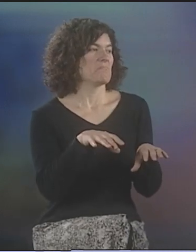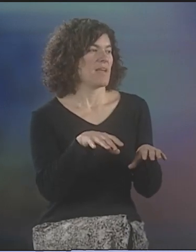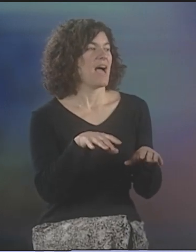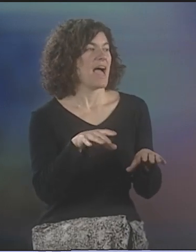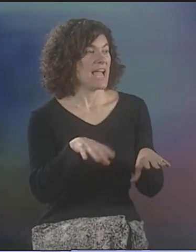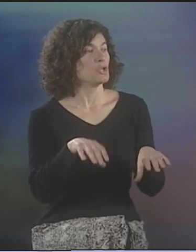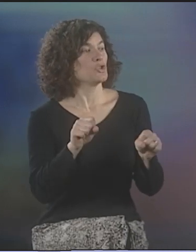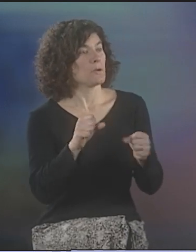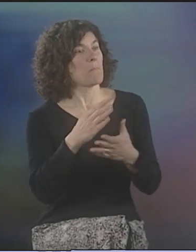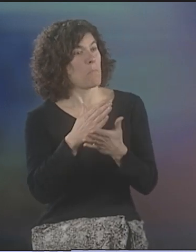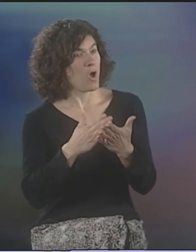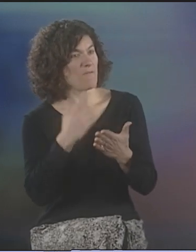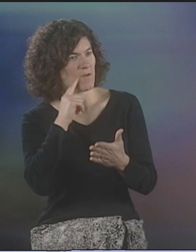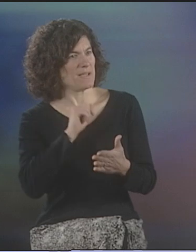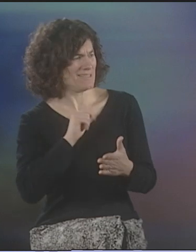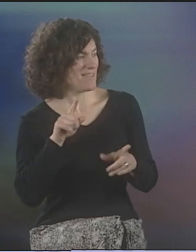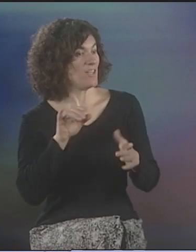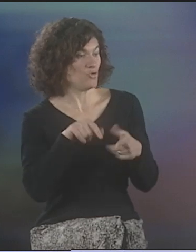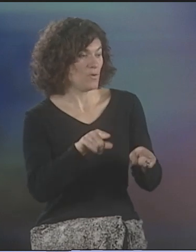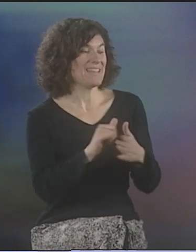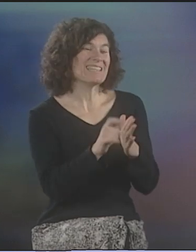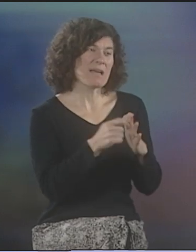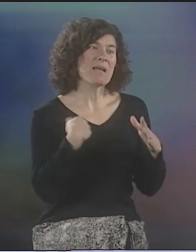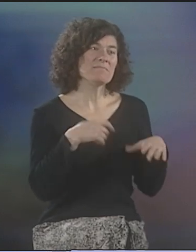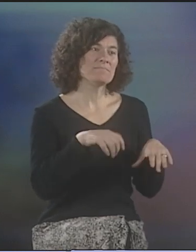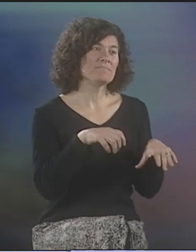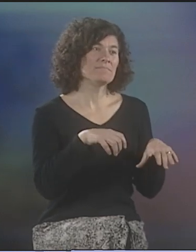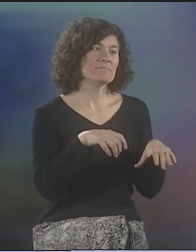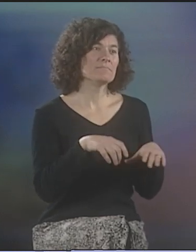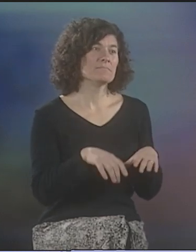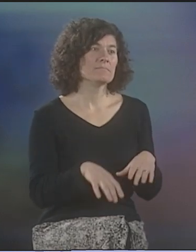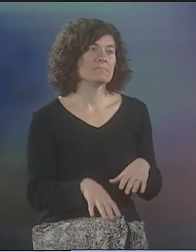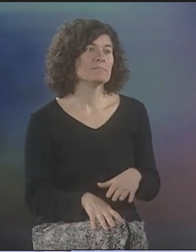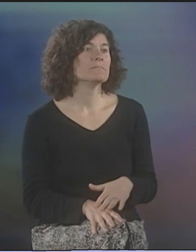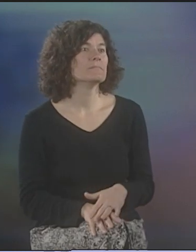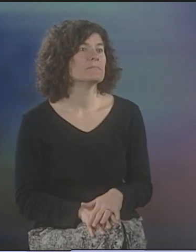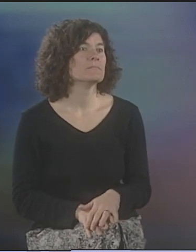THAT WORKSHOP. WELL, I PARTIALLY TOOK IT FOR MYSELF, BUT--